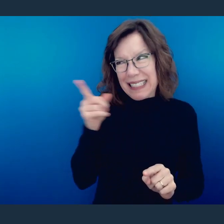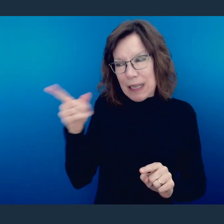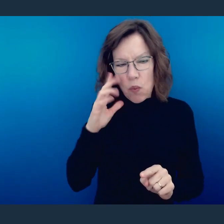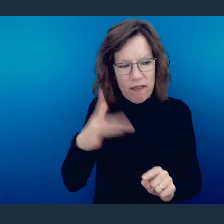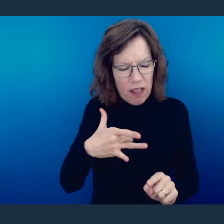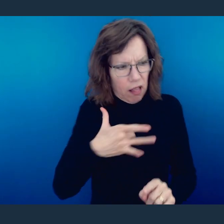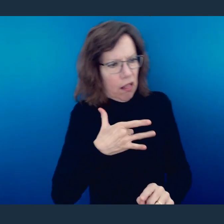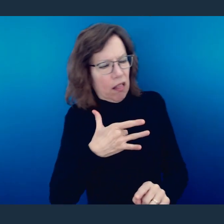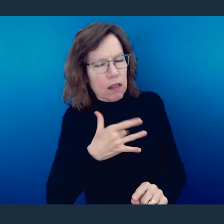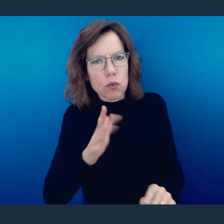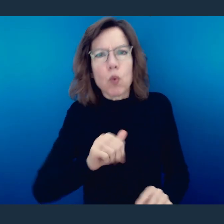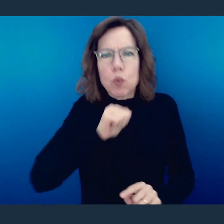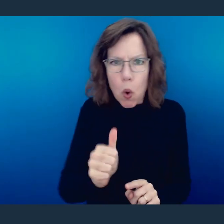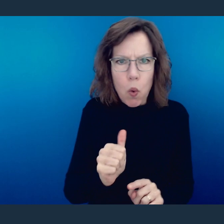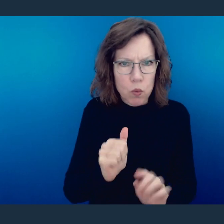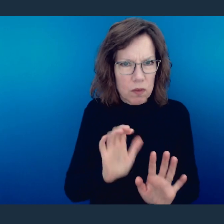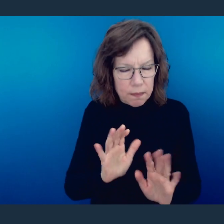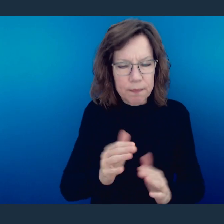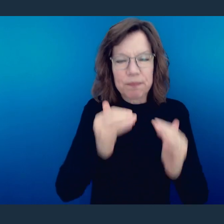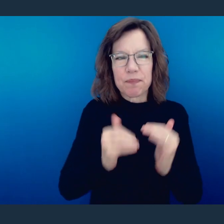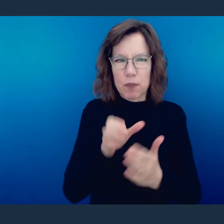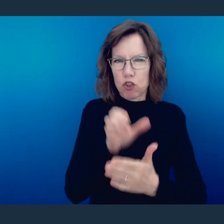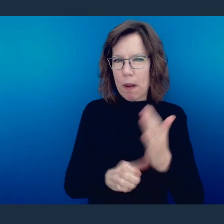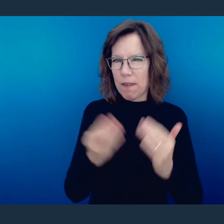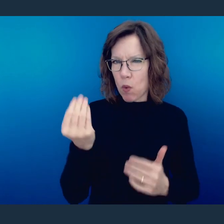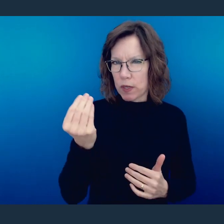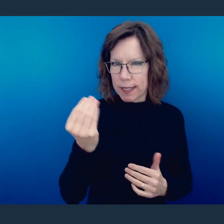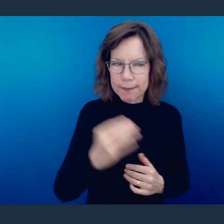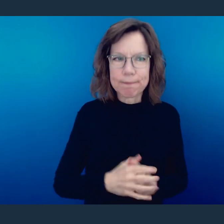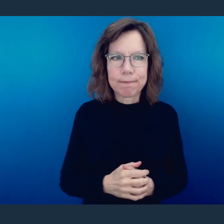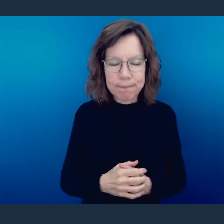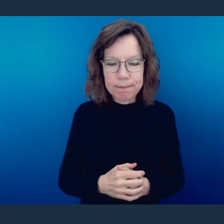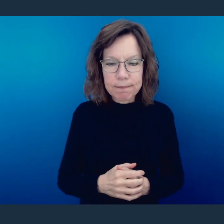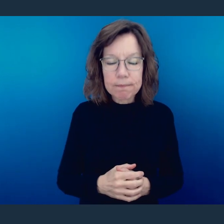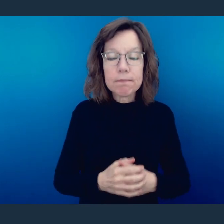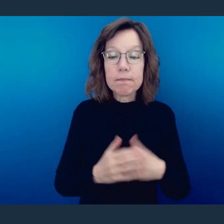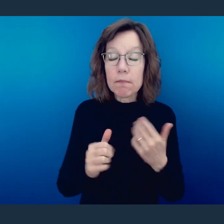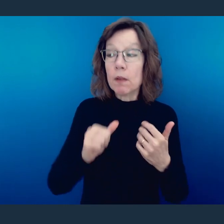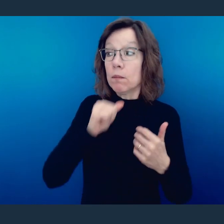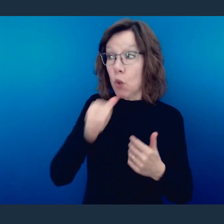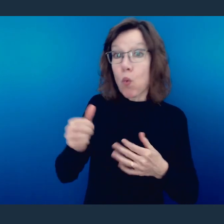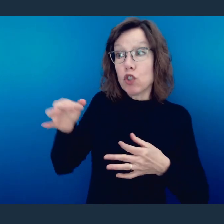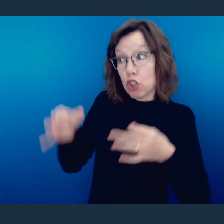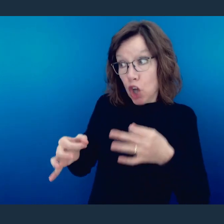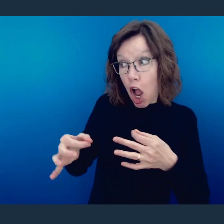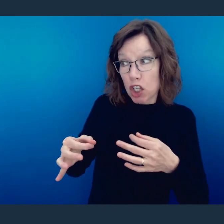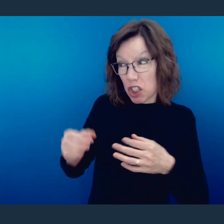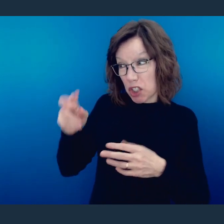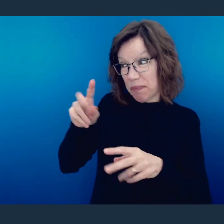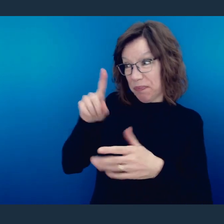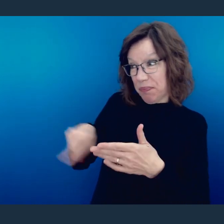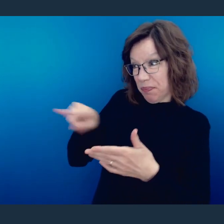block for your brother. He says this in chapter 14. He says not only don't pass judgment,